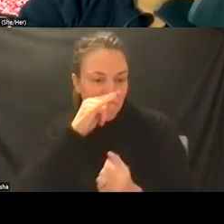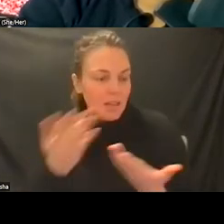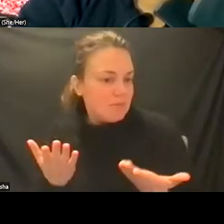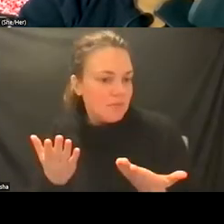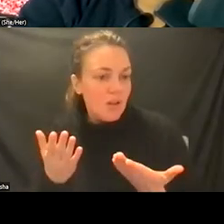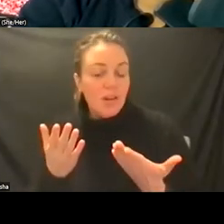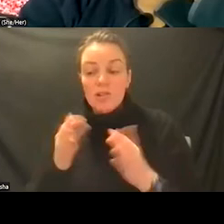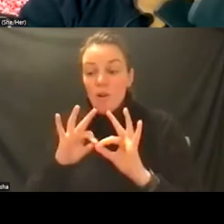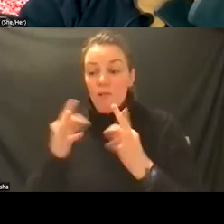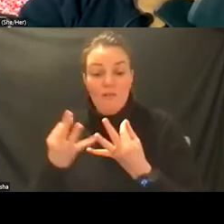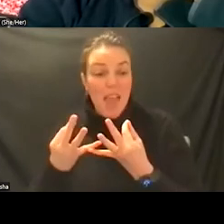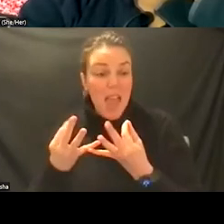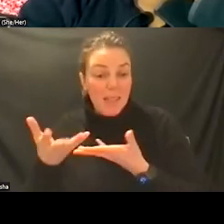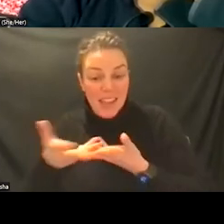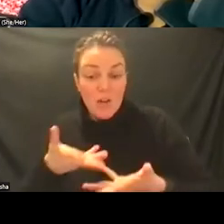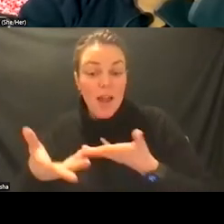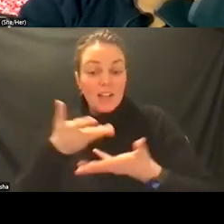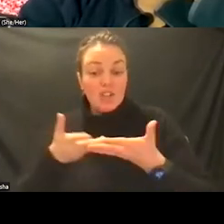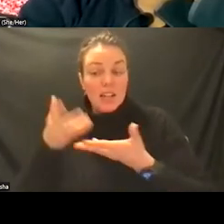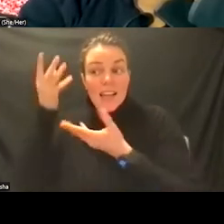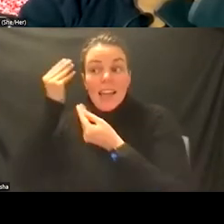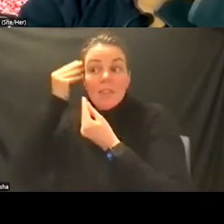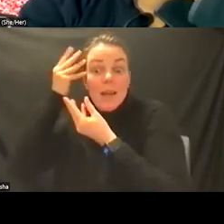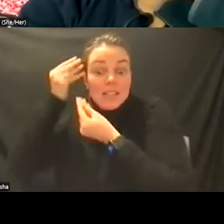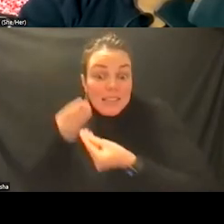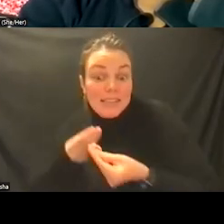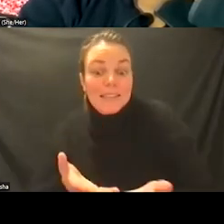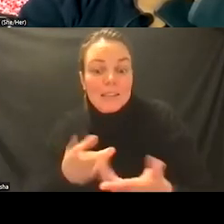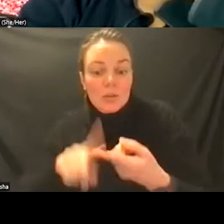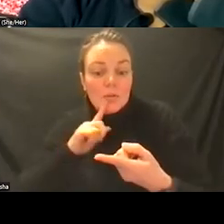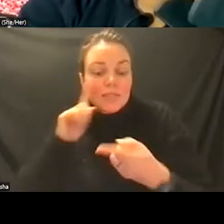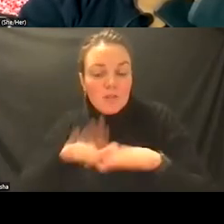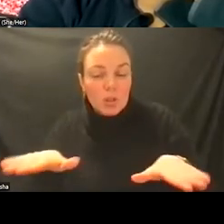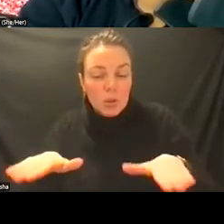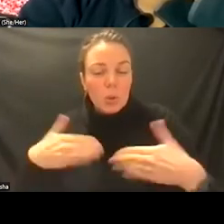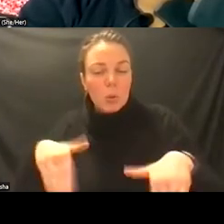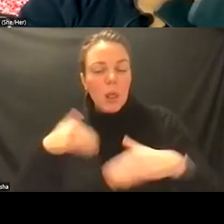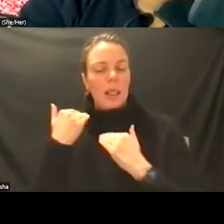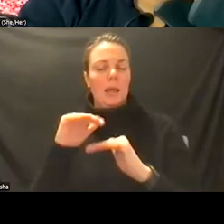interaction and the passage of information between family members is often extremely limited in our